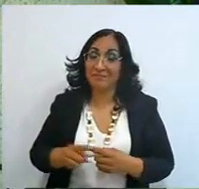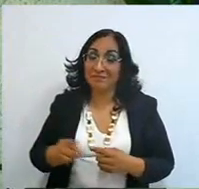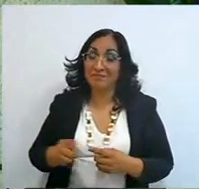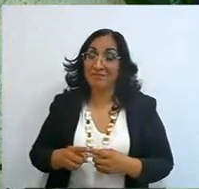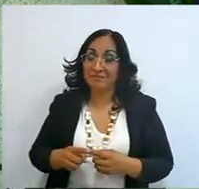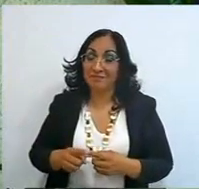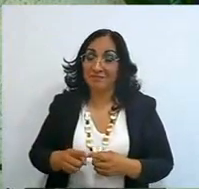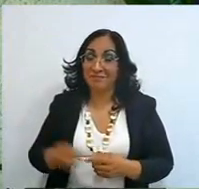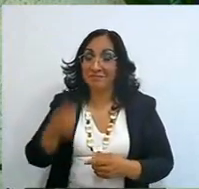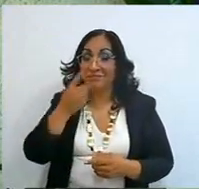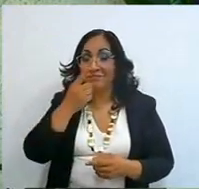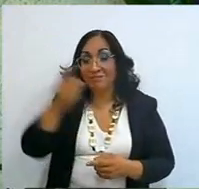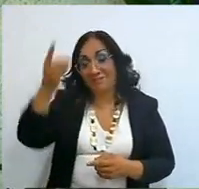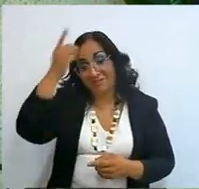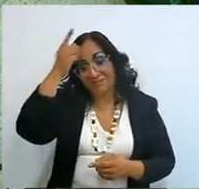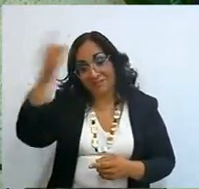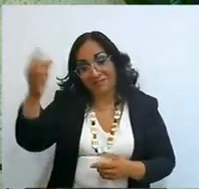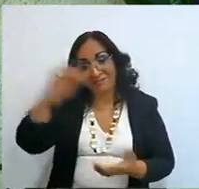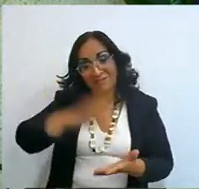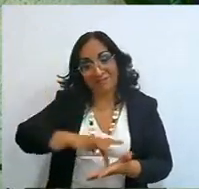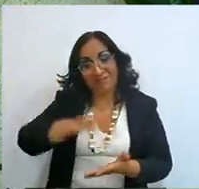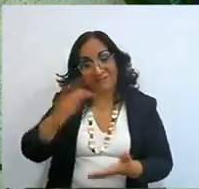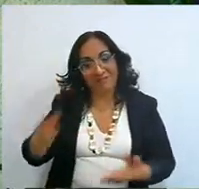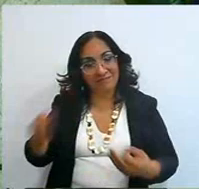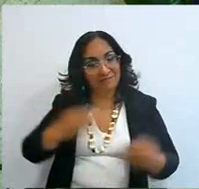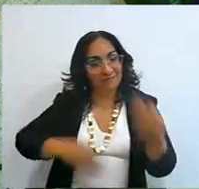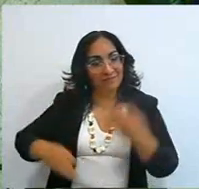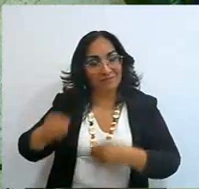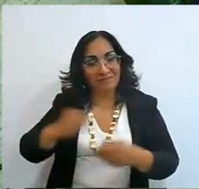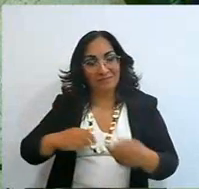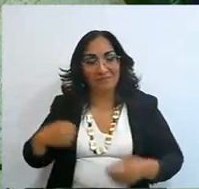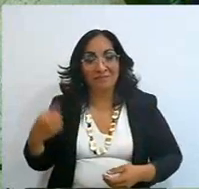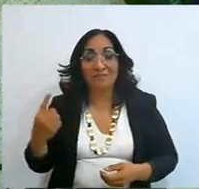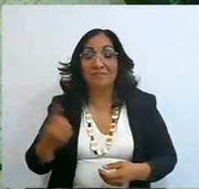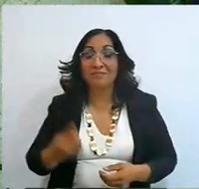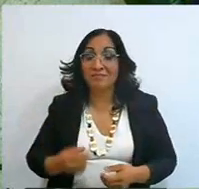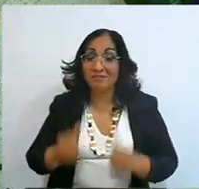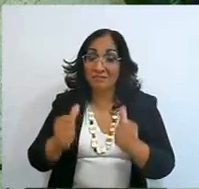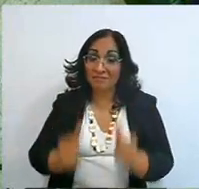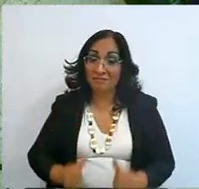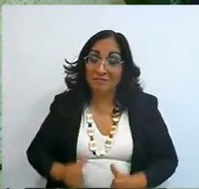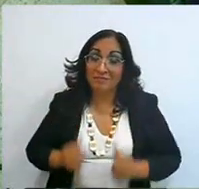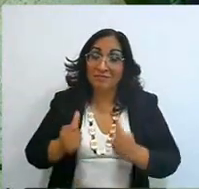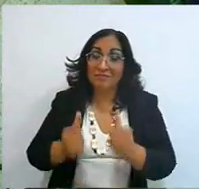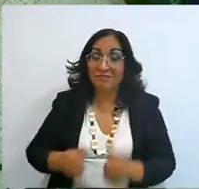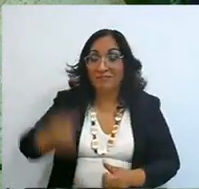thanks to all of them, for being disciples of Jesus Christ,